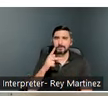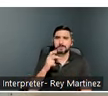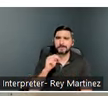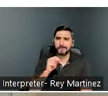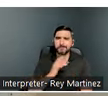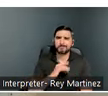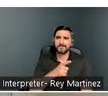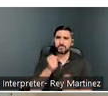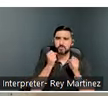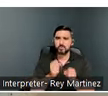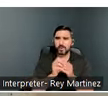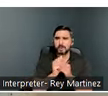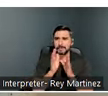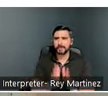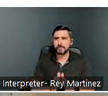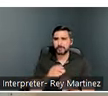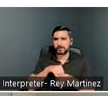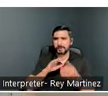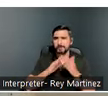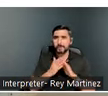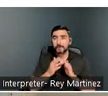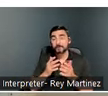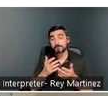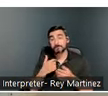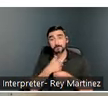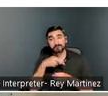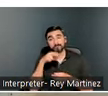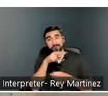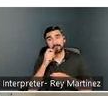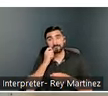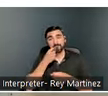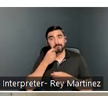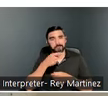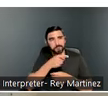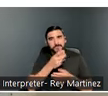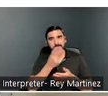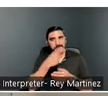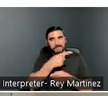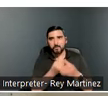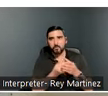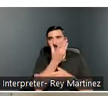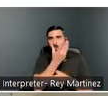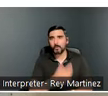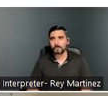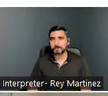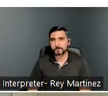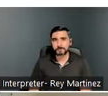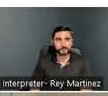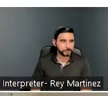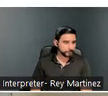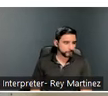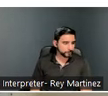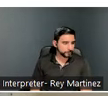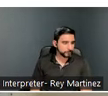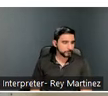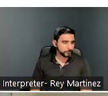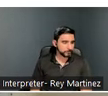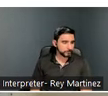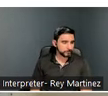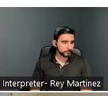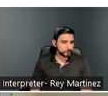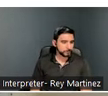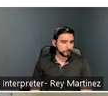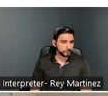the community. It’s been really cool to see him flourish in this environment. Next slide, please.